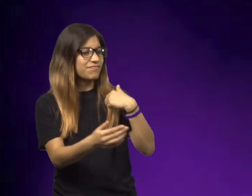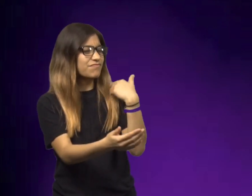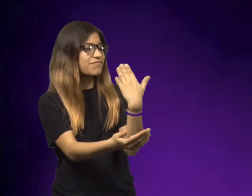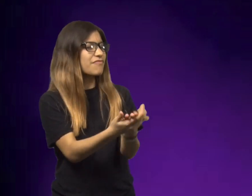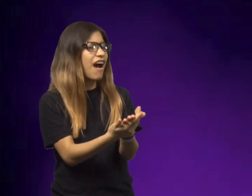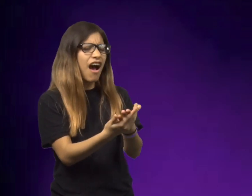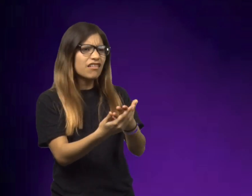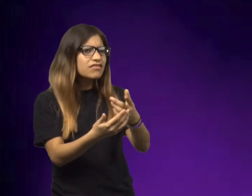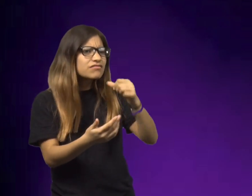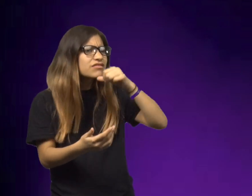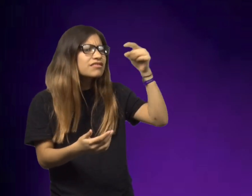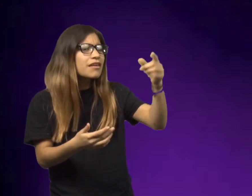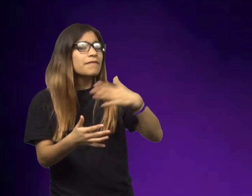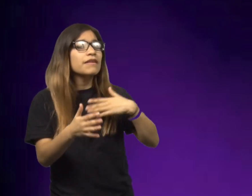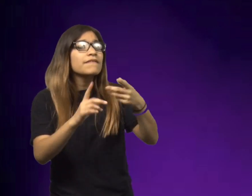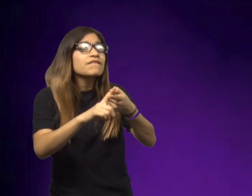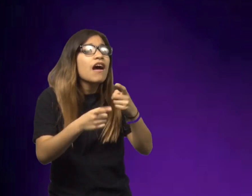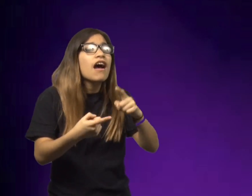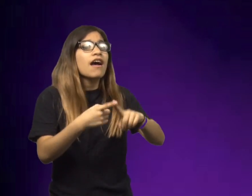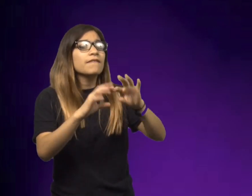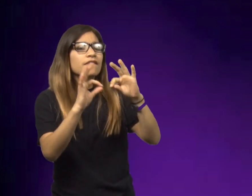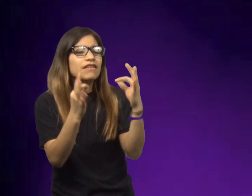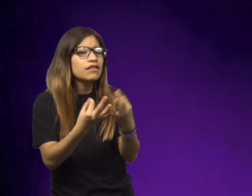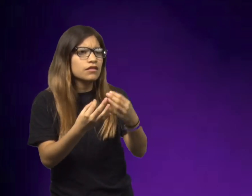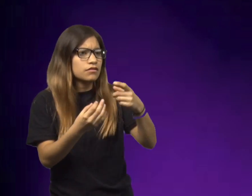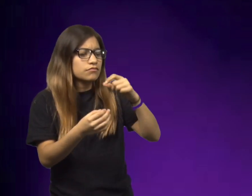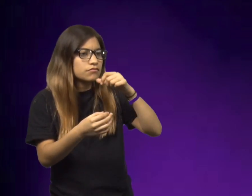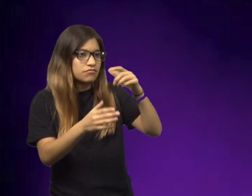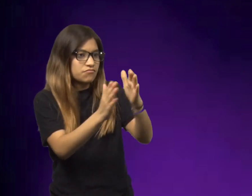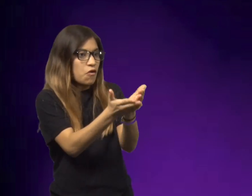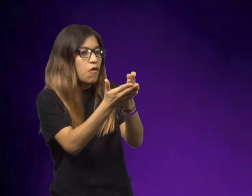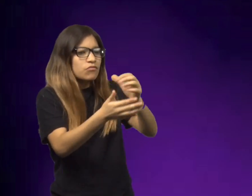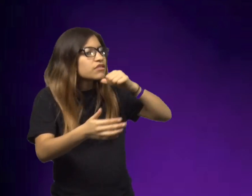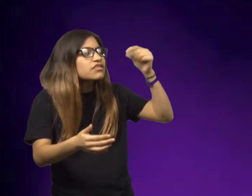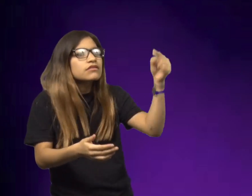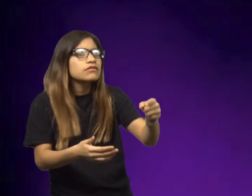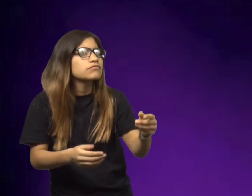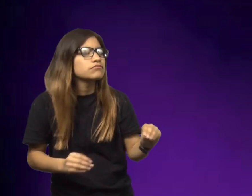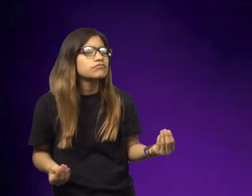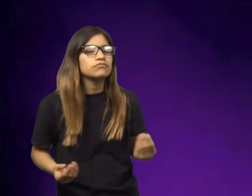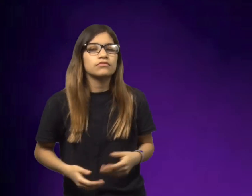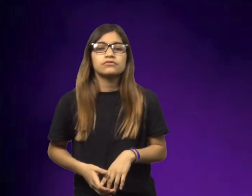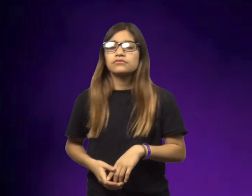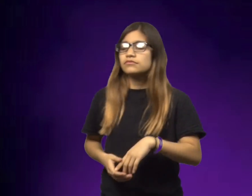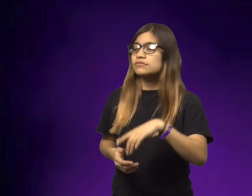when I got there my friend wasn't there nor her family. They're at the boat. I saw nothing.